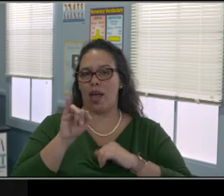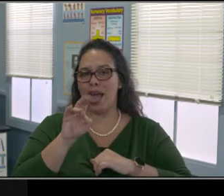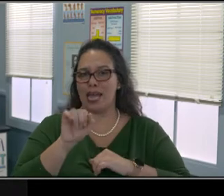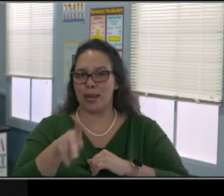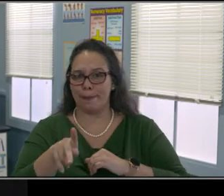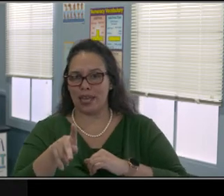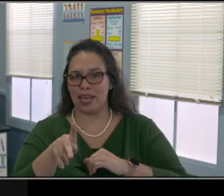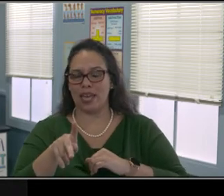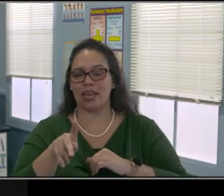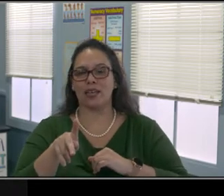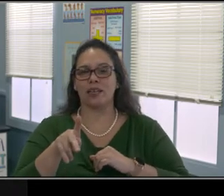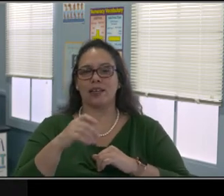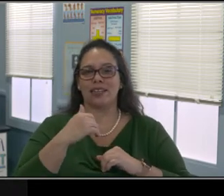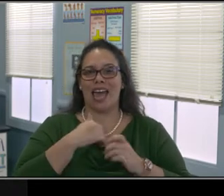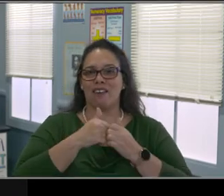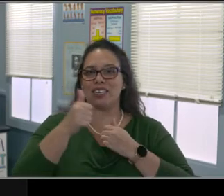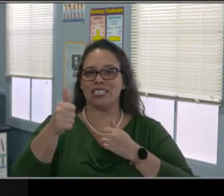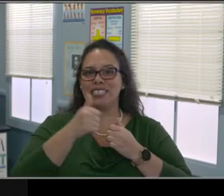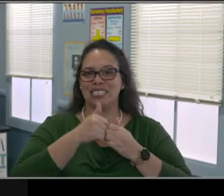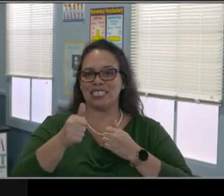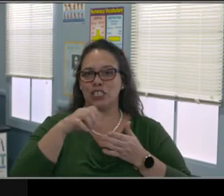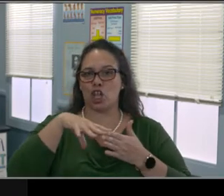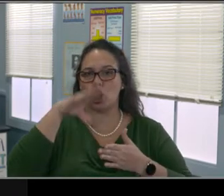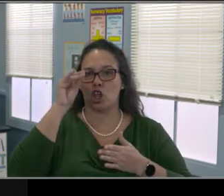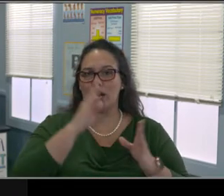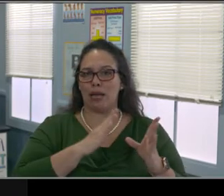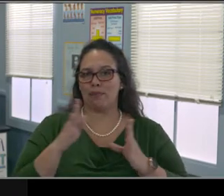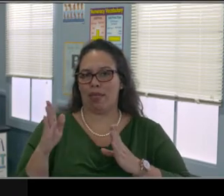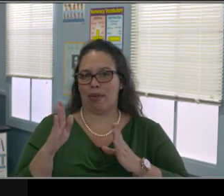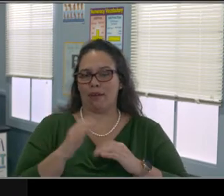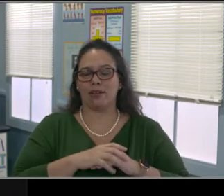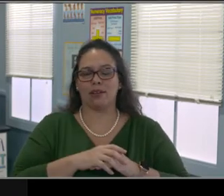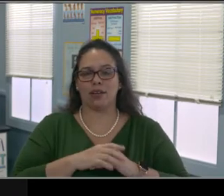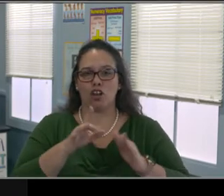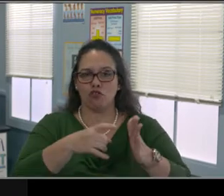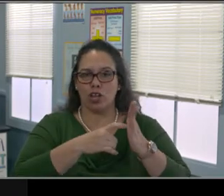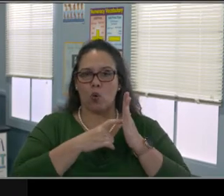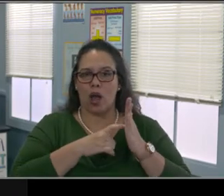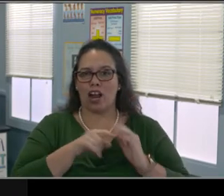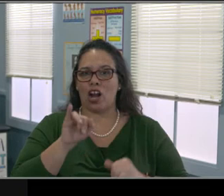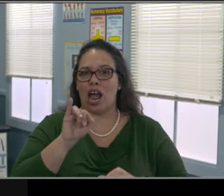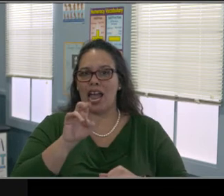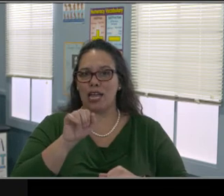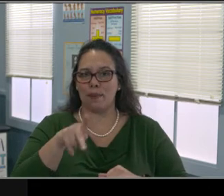in an emergency condition. And we know that right now in this pandemic, it applies,